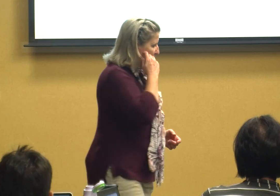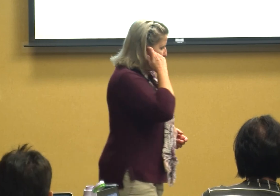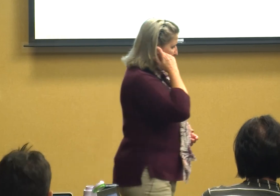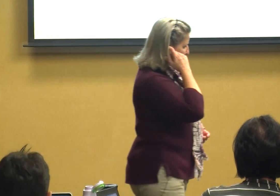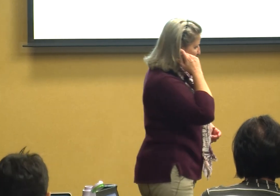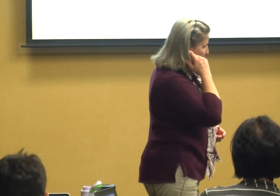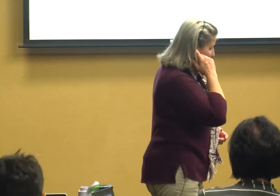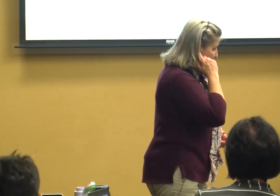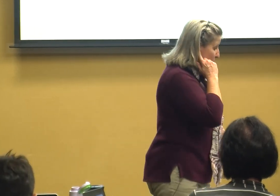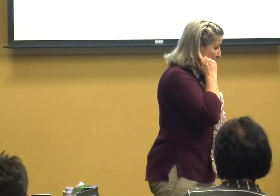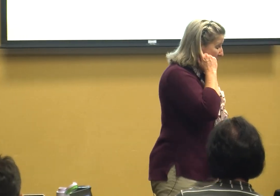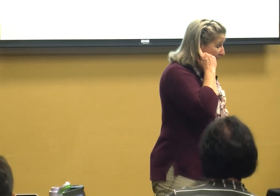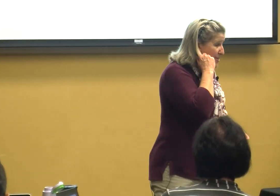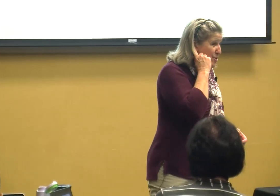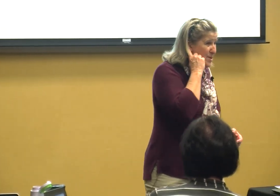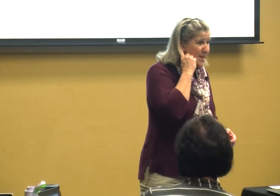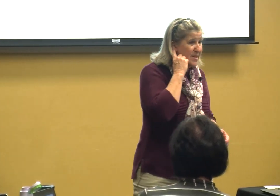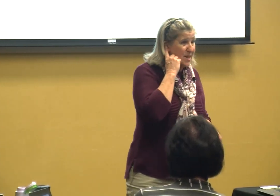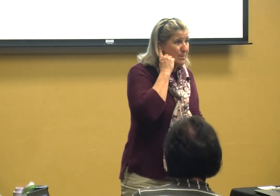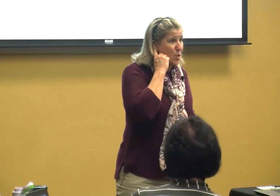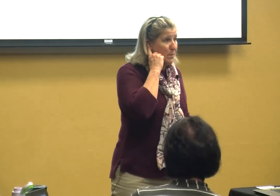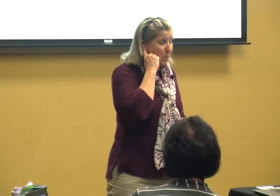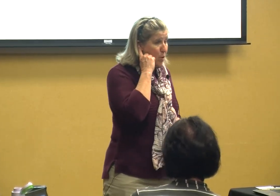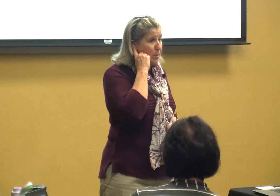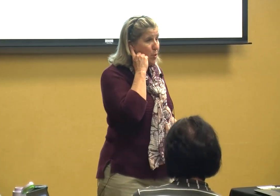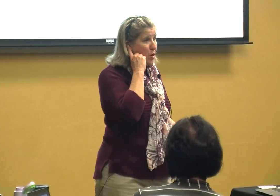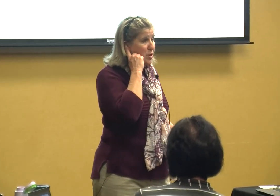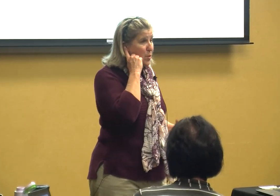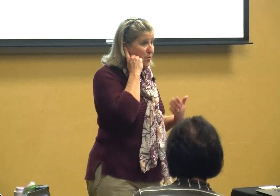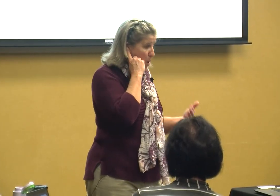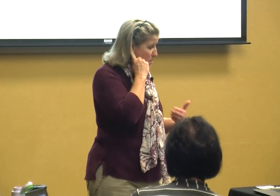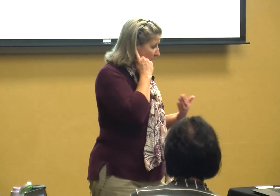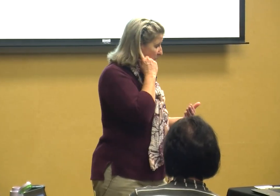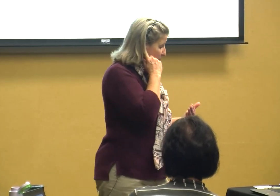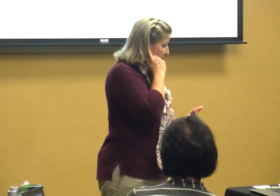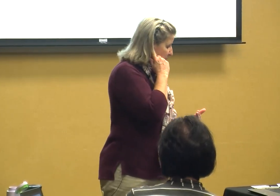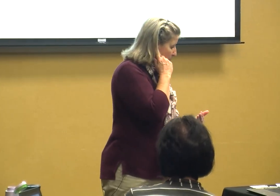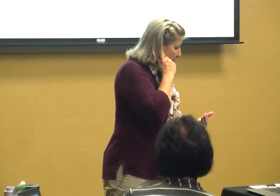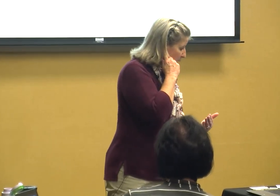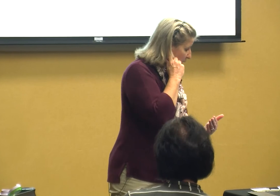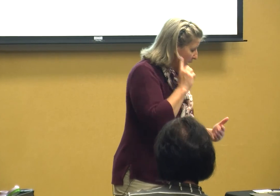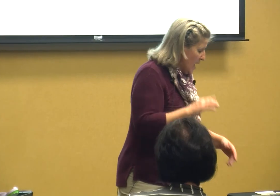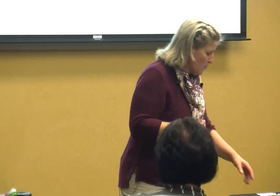of thing that's where calendar systems or memory books or those kind of things come in and we're